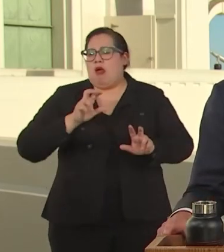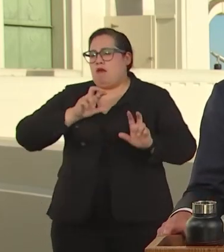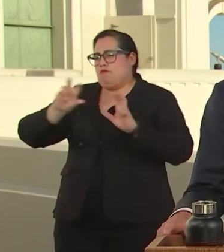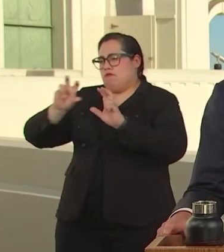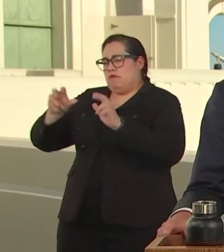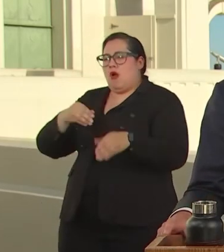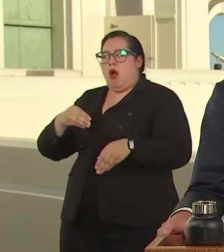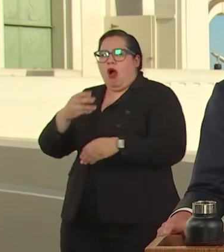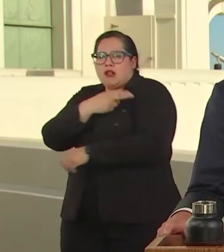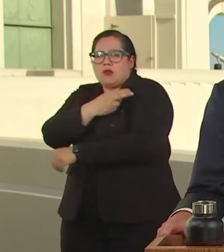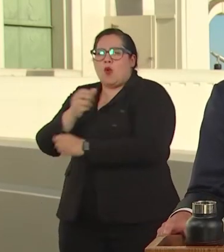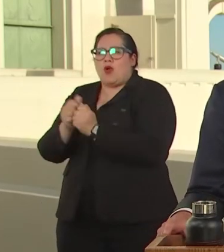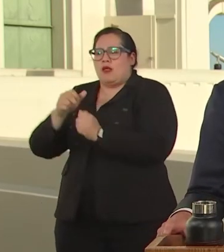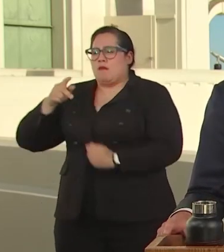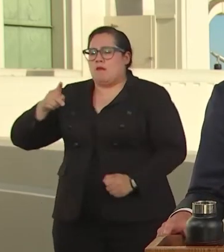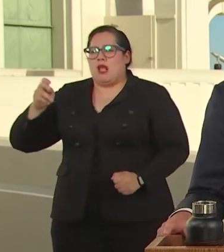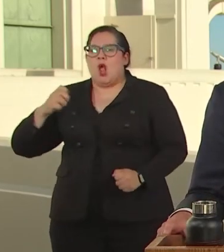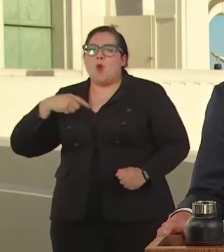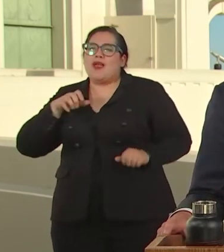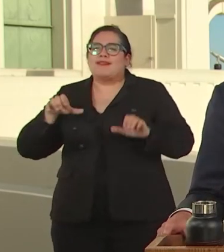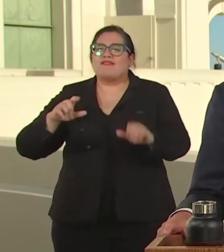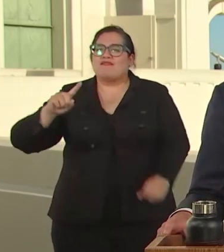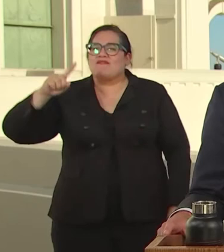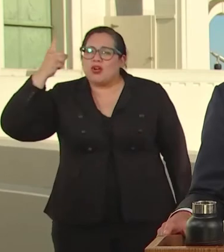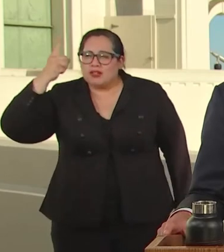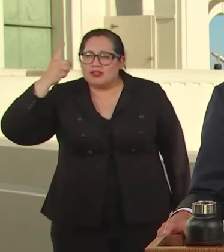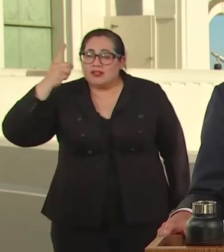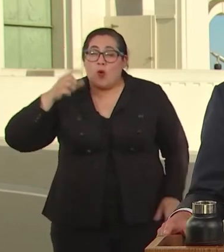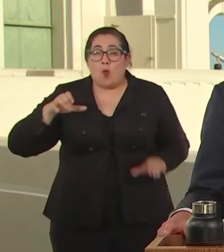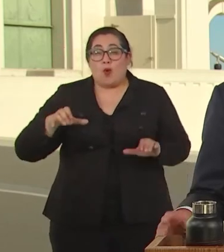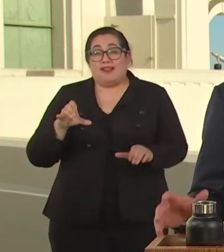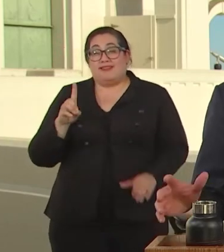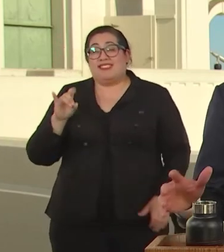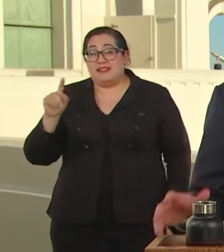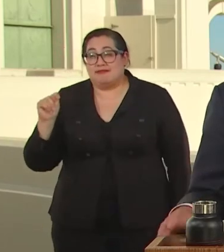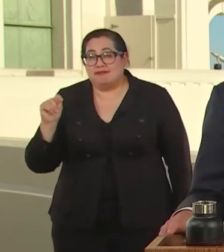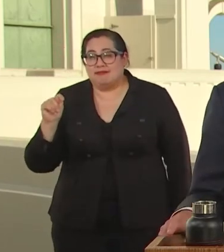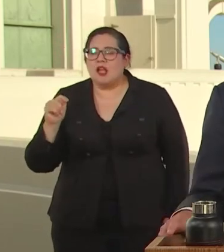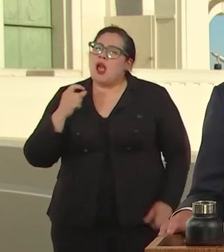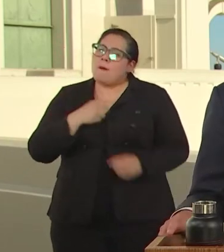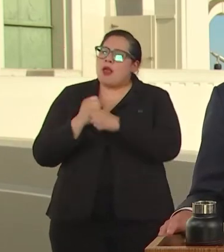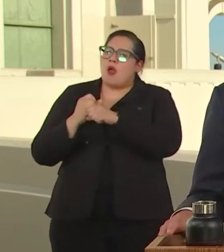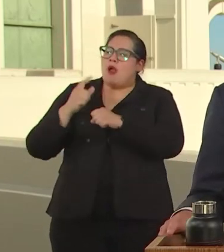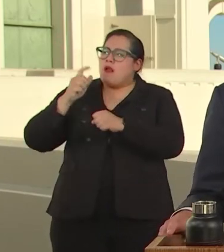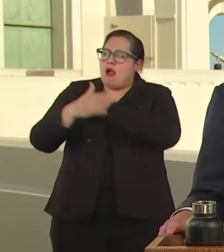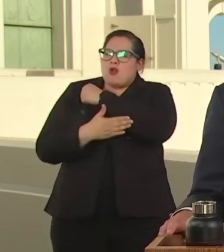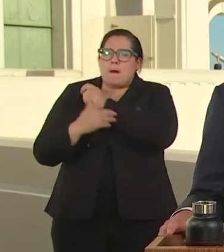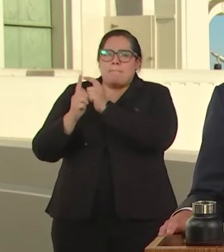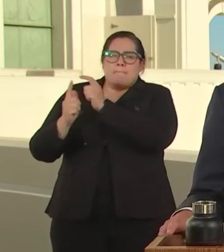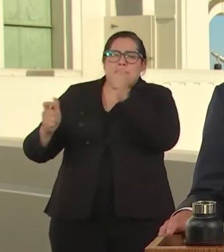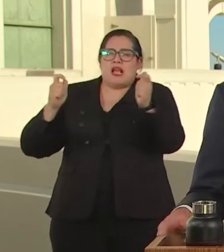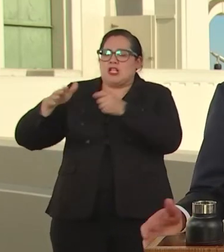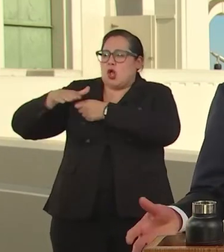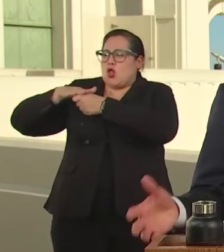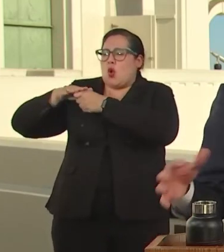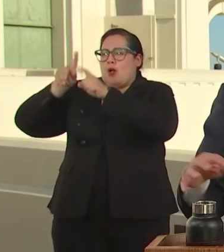PPE, WE GOT THERE FIRST AND GOT IT DONE. QUICKLY CONVERTING TO ONE OF THE NATION'S LARGEST